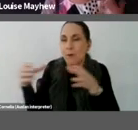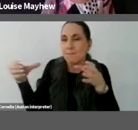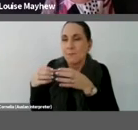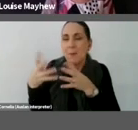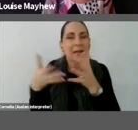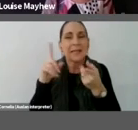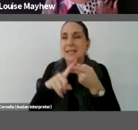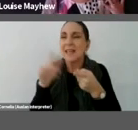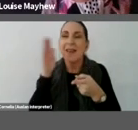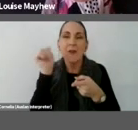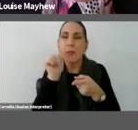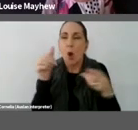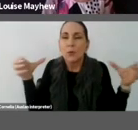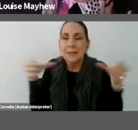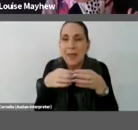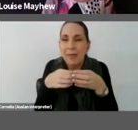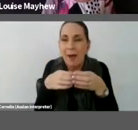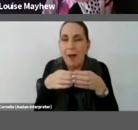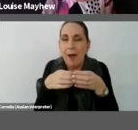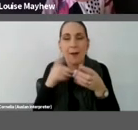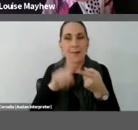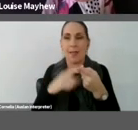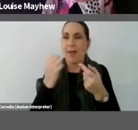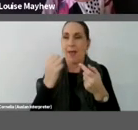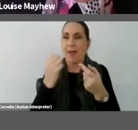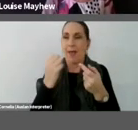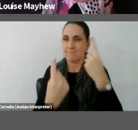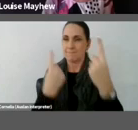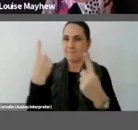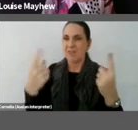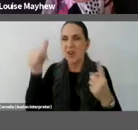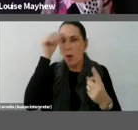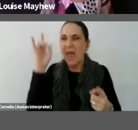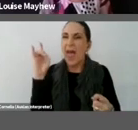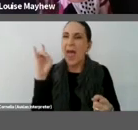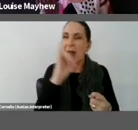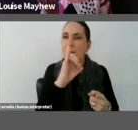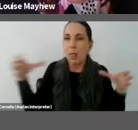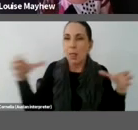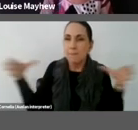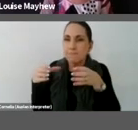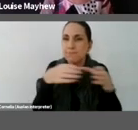heard as the pack of animals that stay together but heard also as the